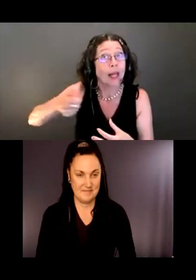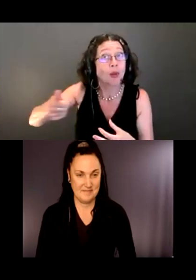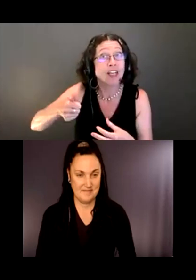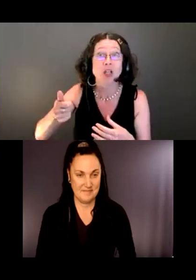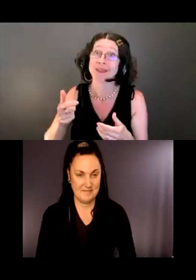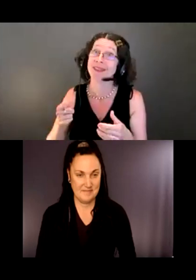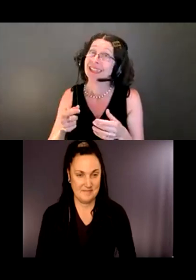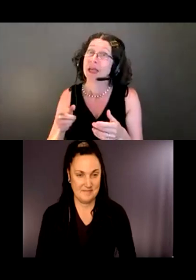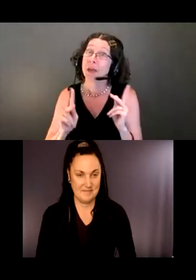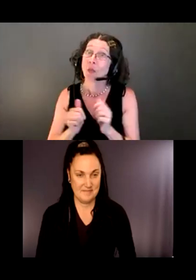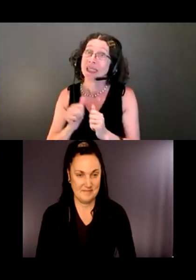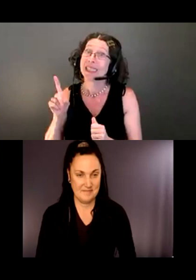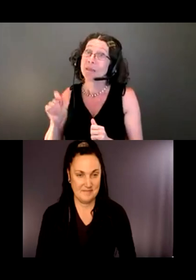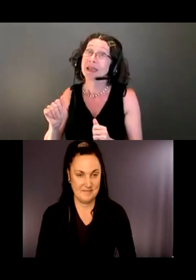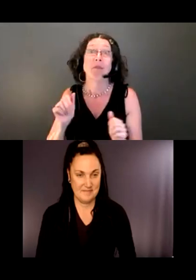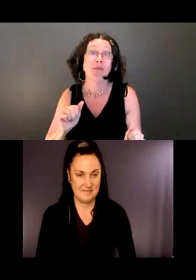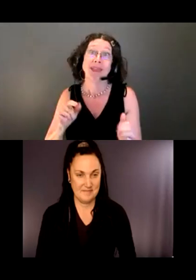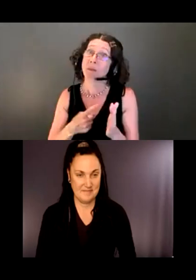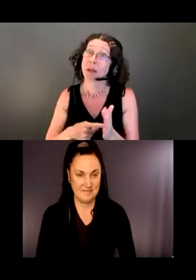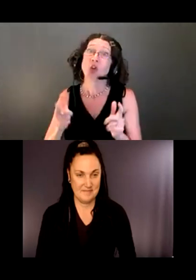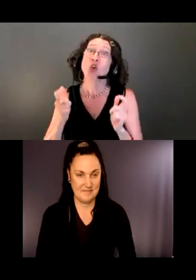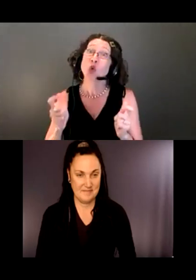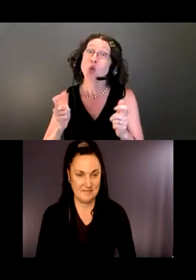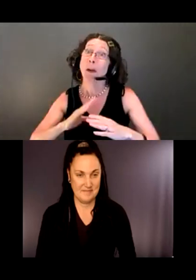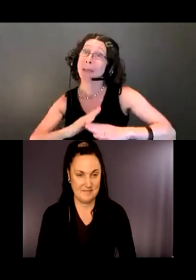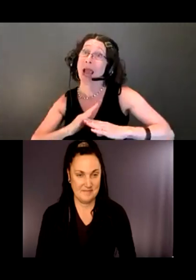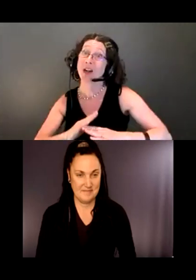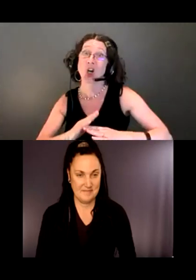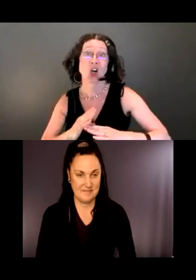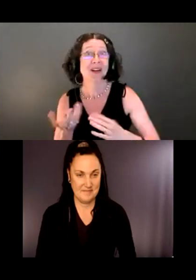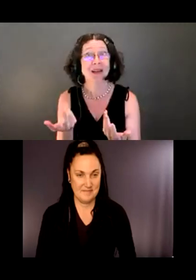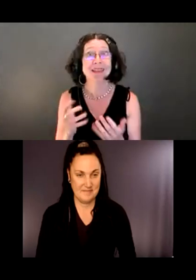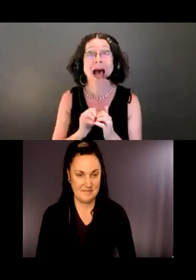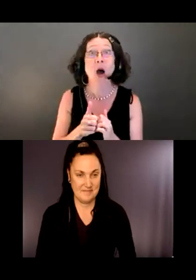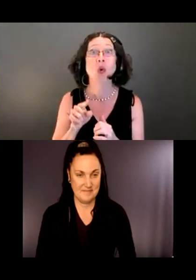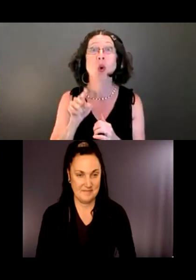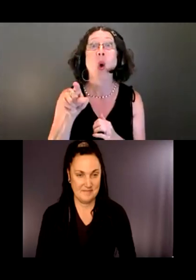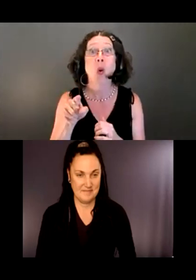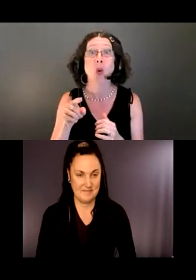It can be a huge barrier in general to equitable access to the outdoors.